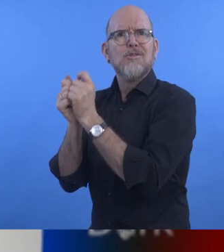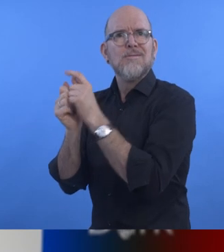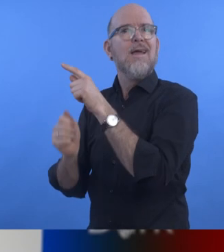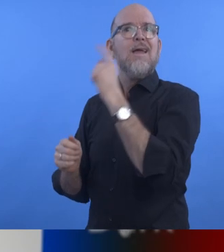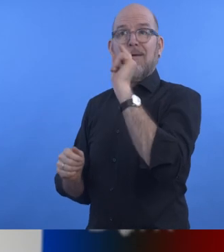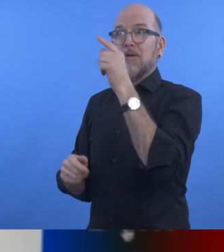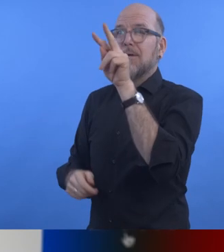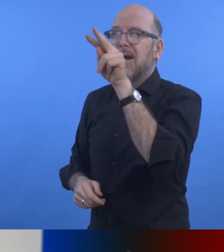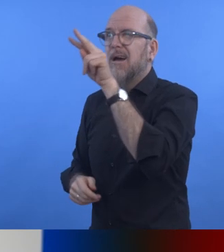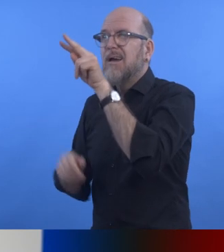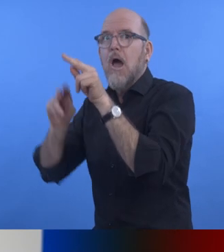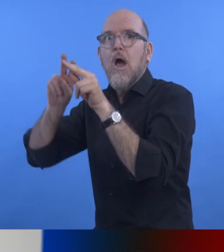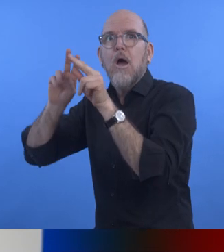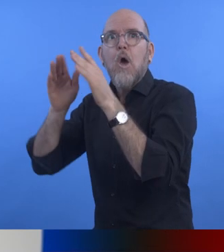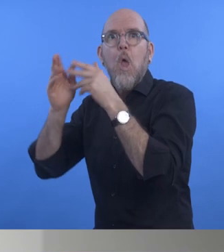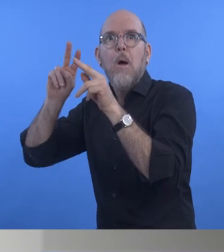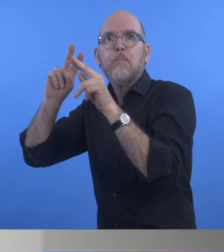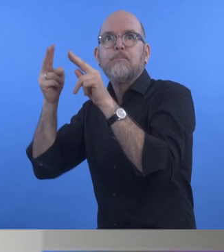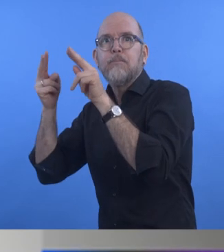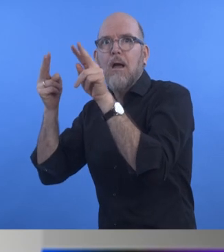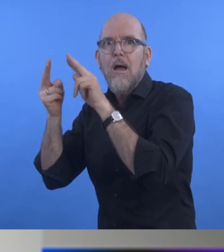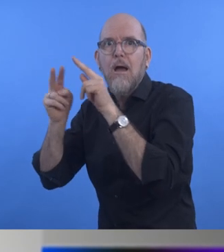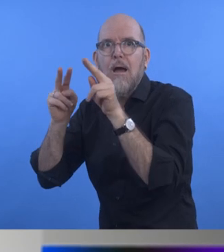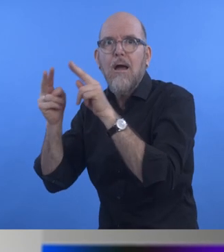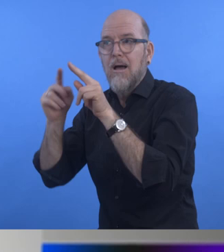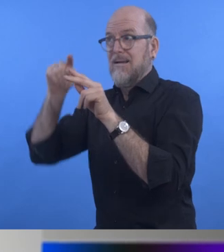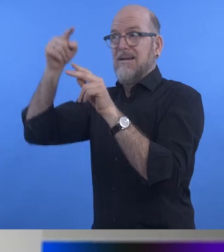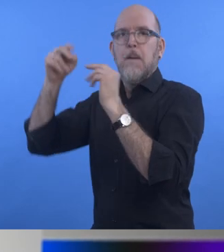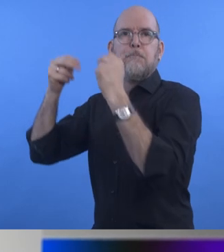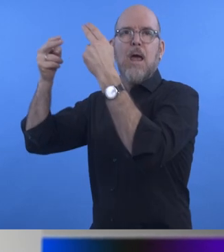and slowly changing to a second colour. The following line then starts